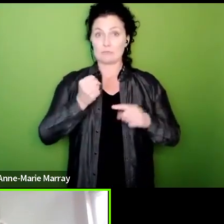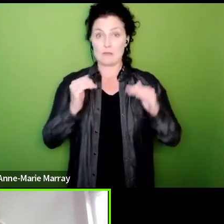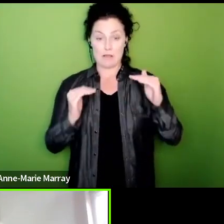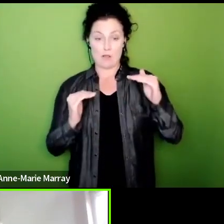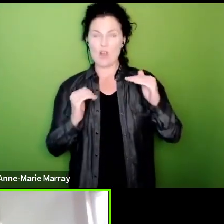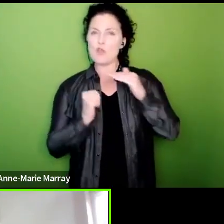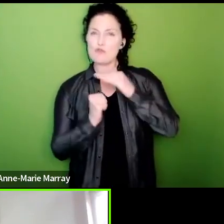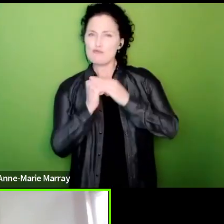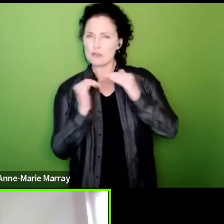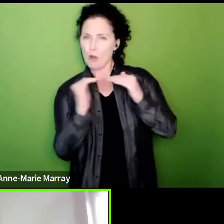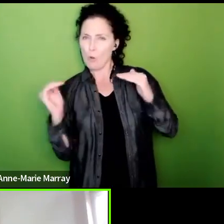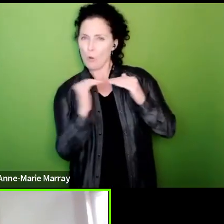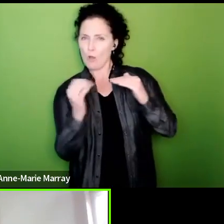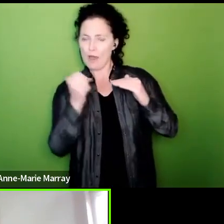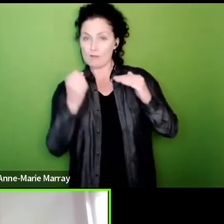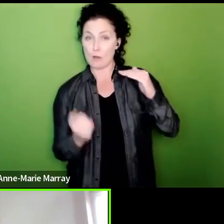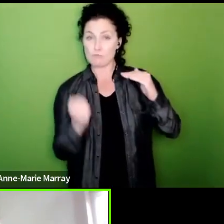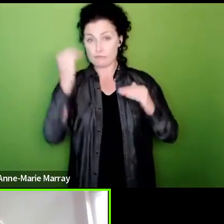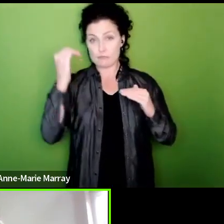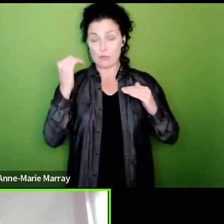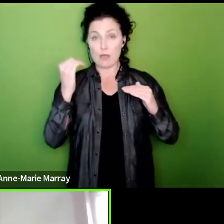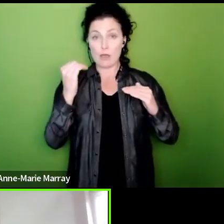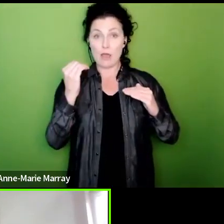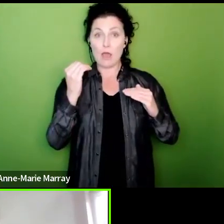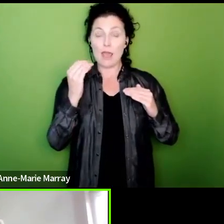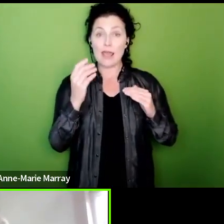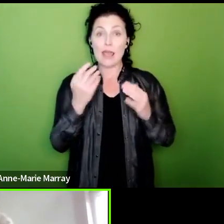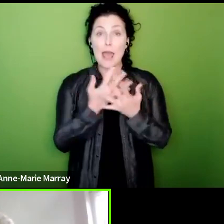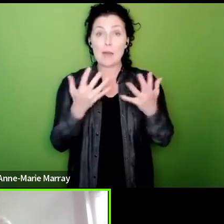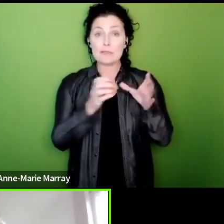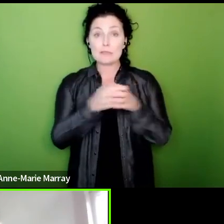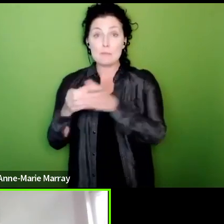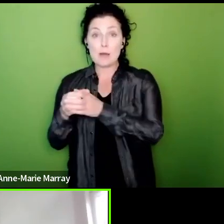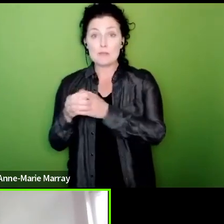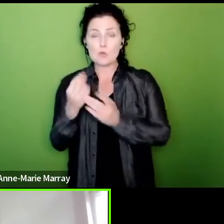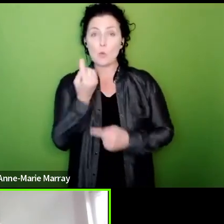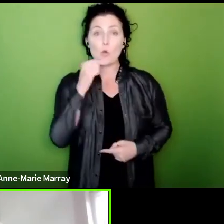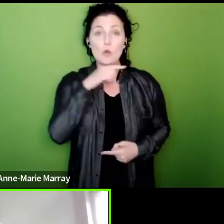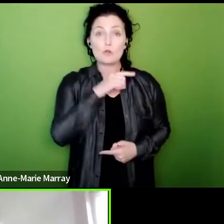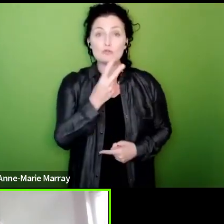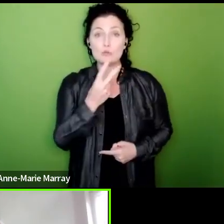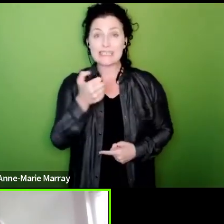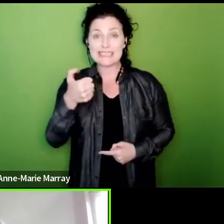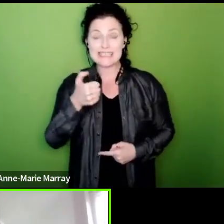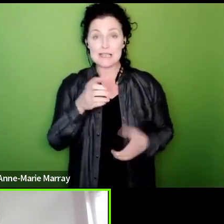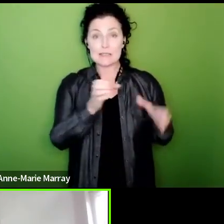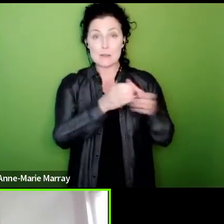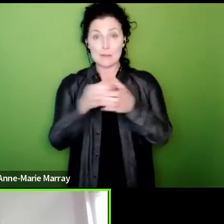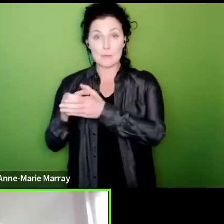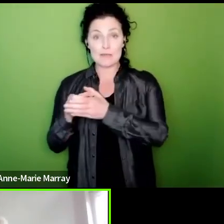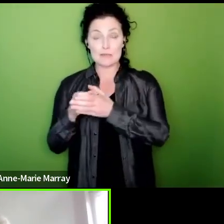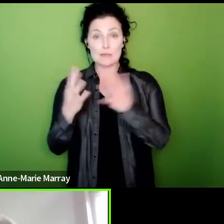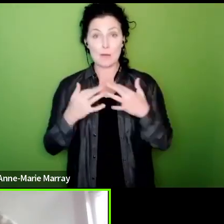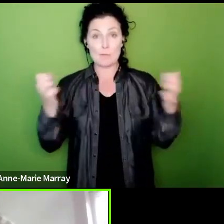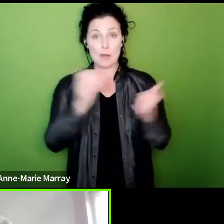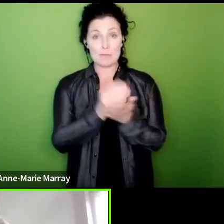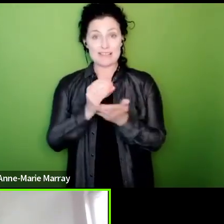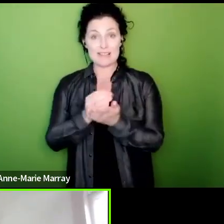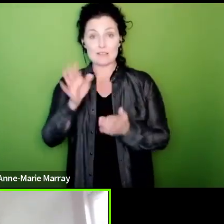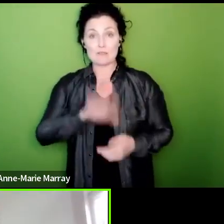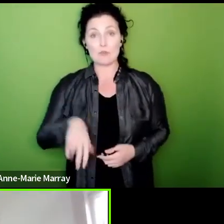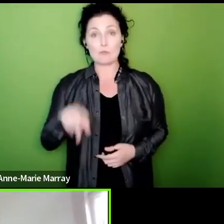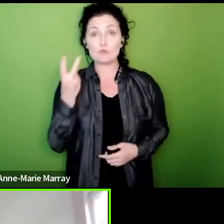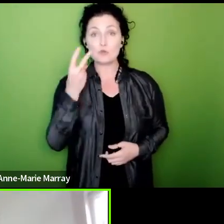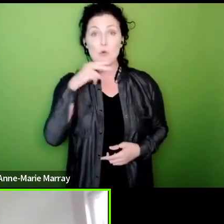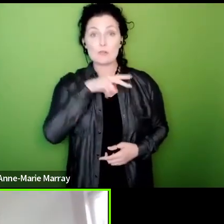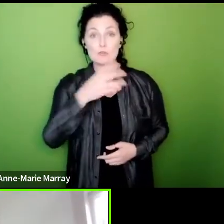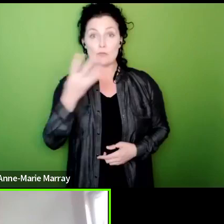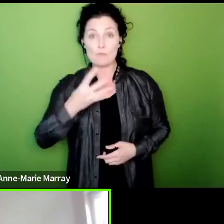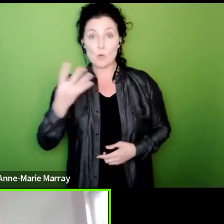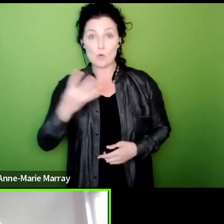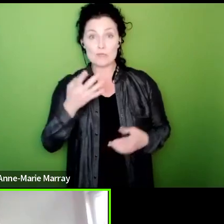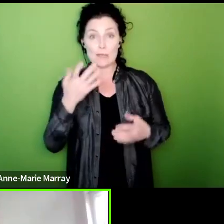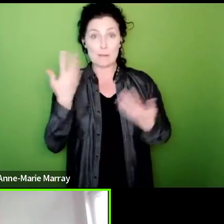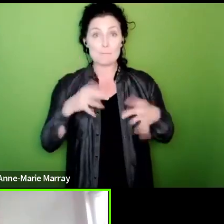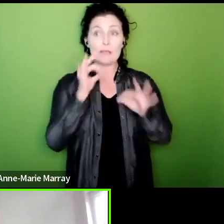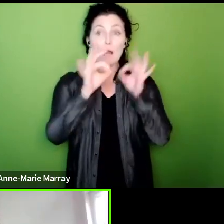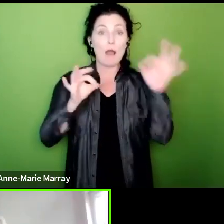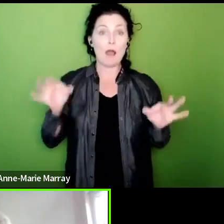in 126 departments and public sector bodies out of the 214 that we were balloted that means that